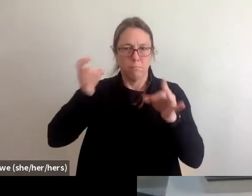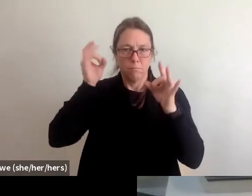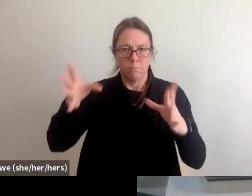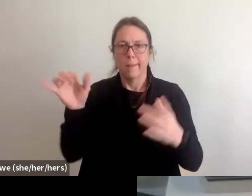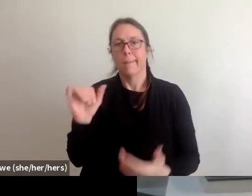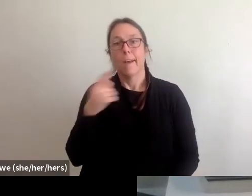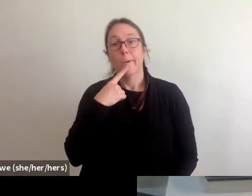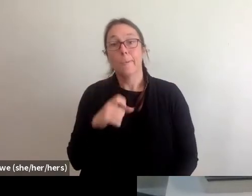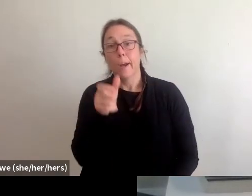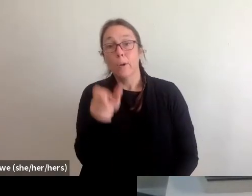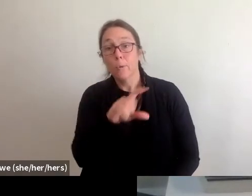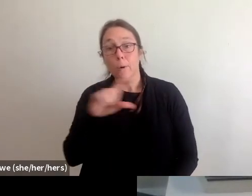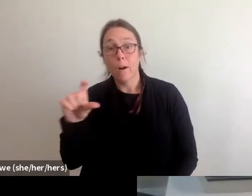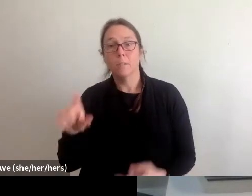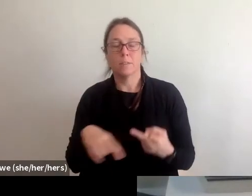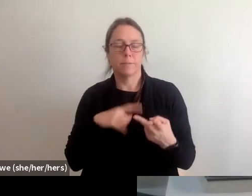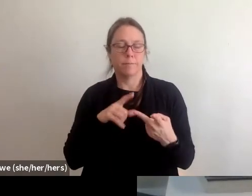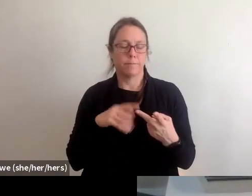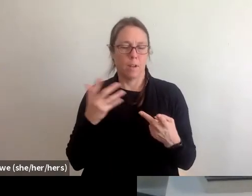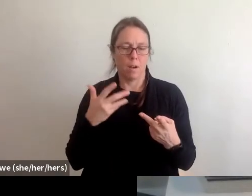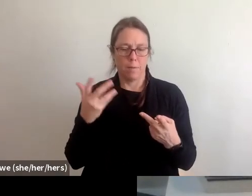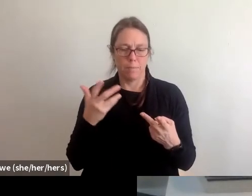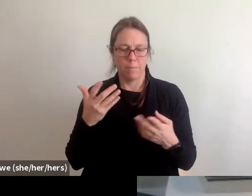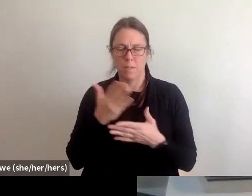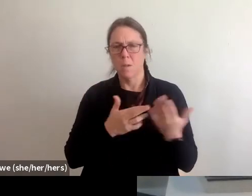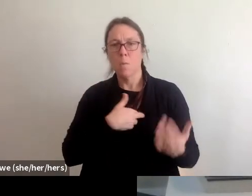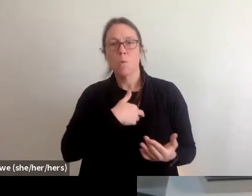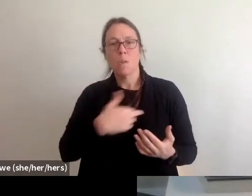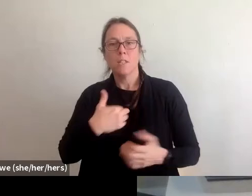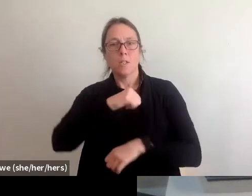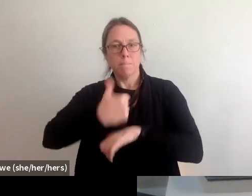There's also a couple religious based organizations that do that work.